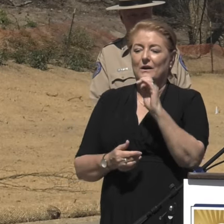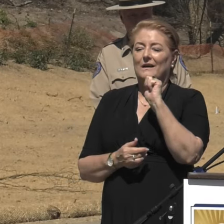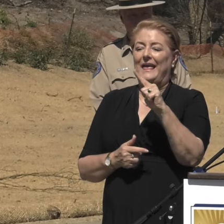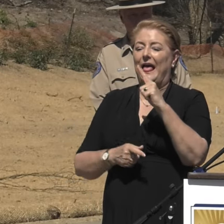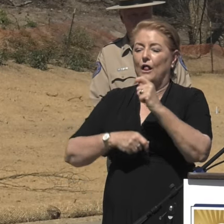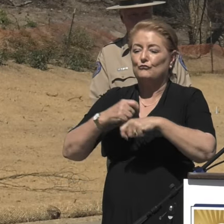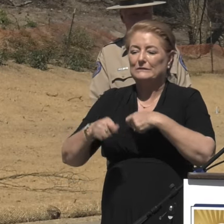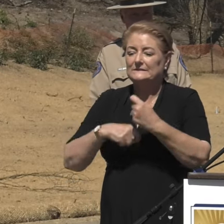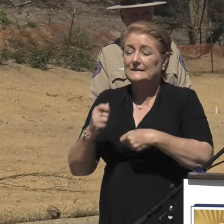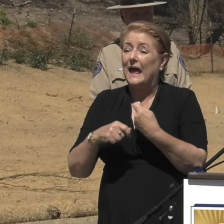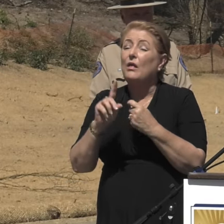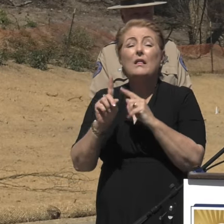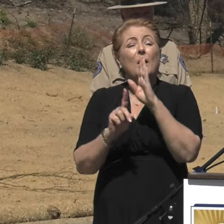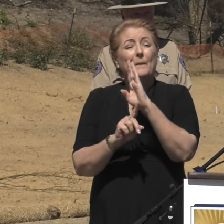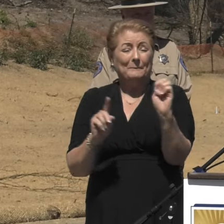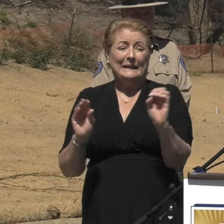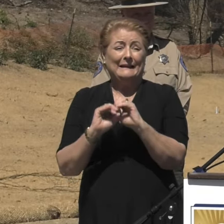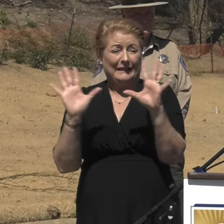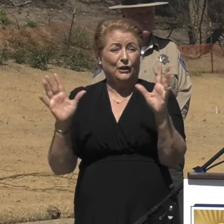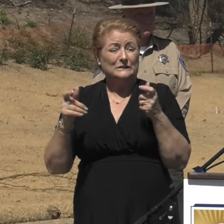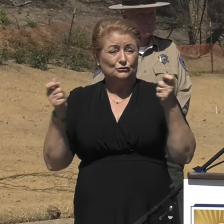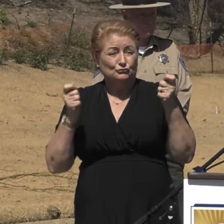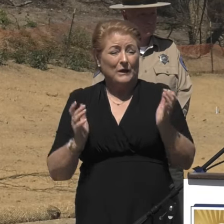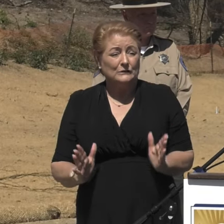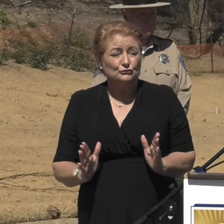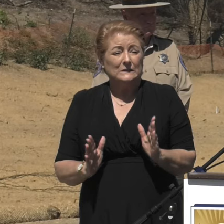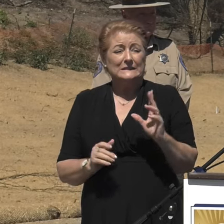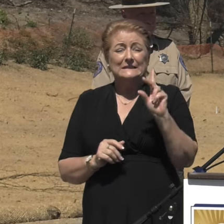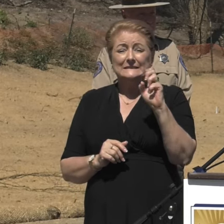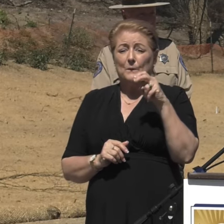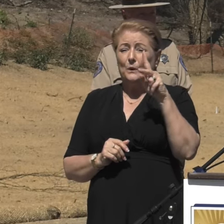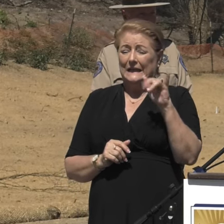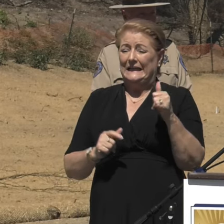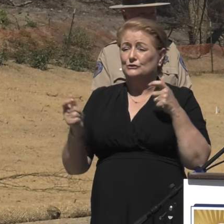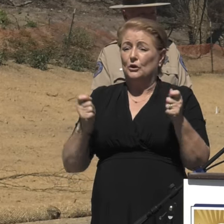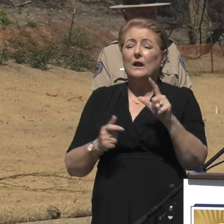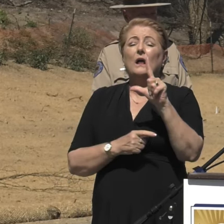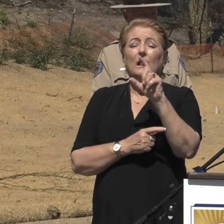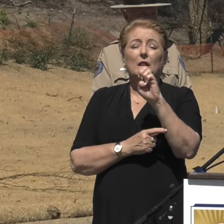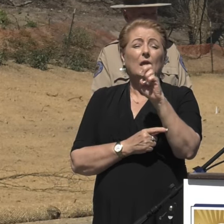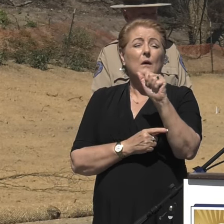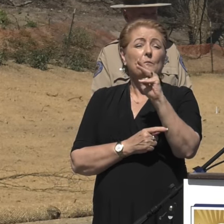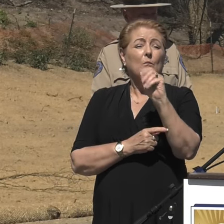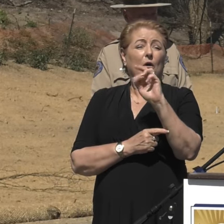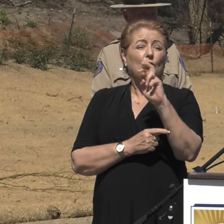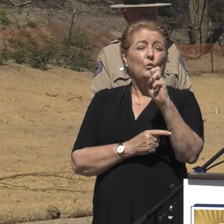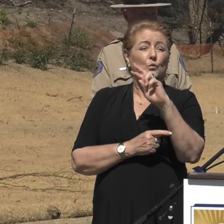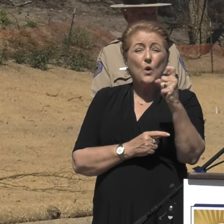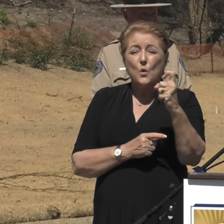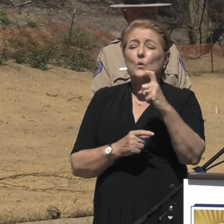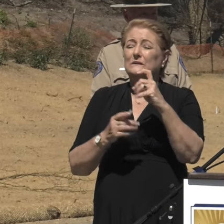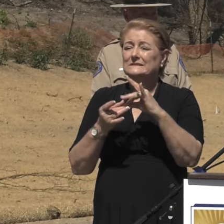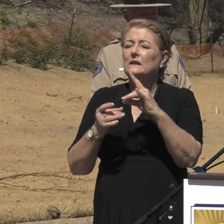And to be clear, as Deputy Director Lamoureux indicated, it's not just Cal Recycle.